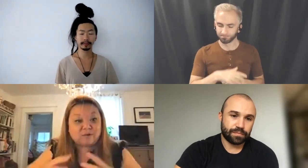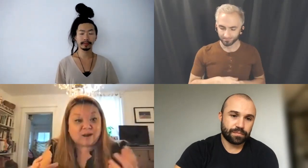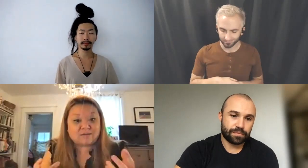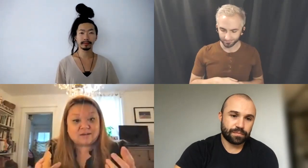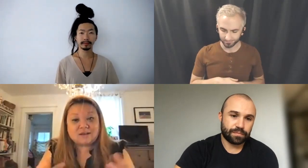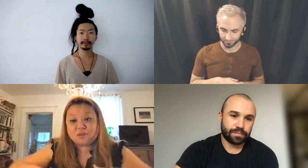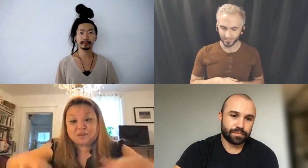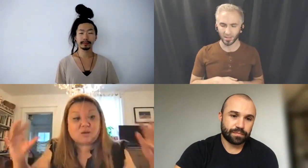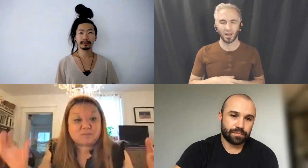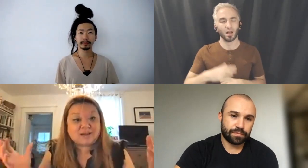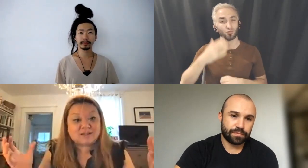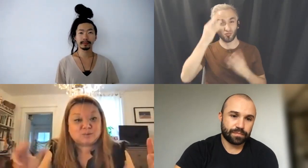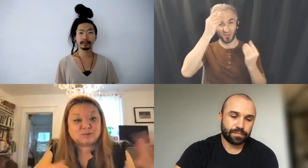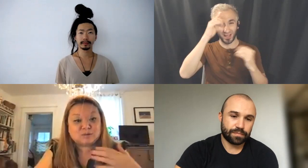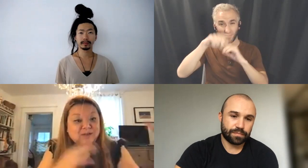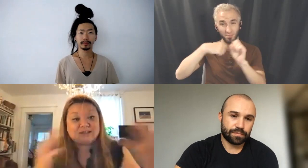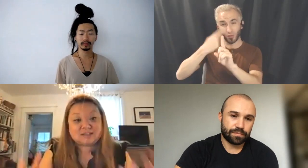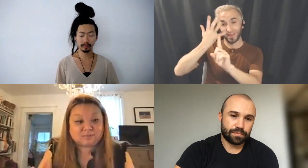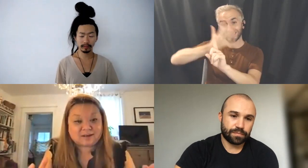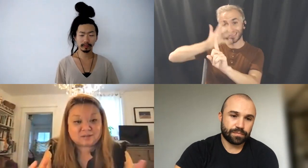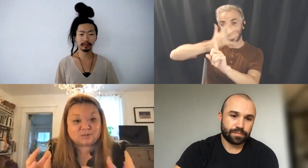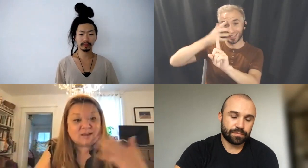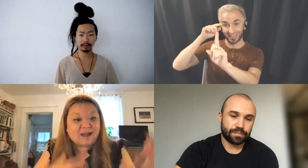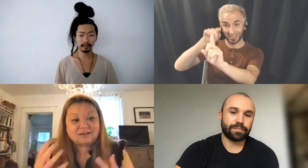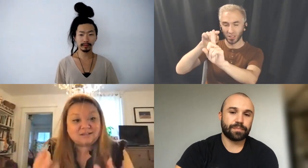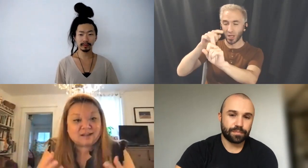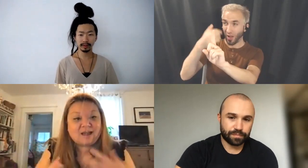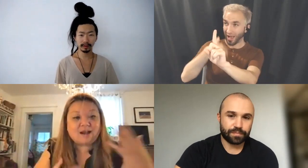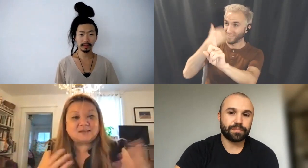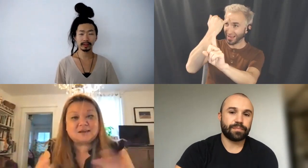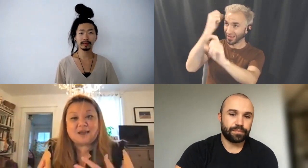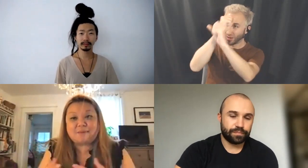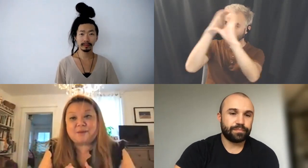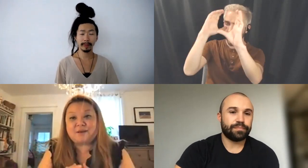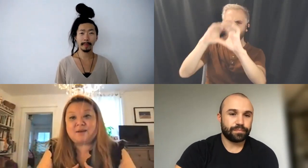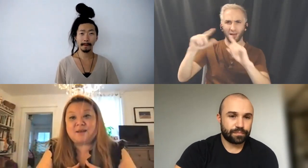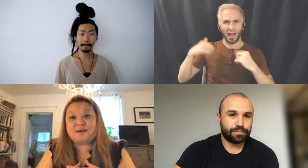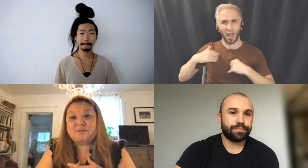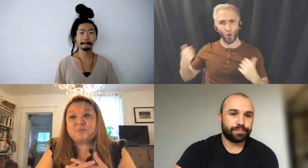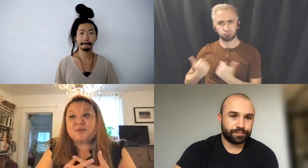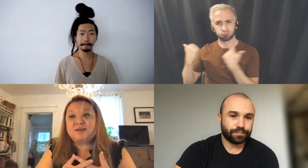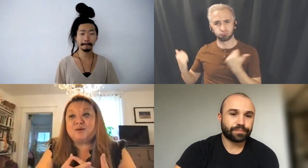out, with so many tools, what is the right tool? How does that happen and you know,